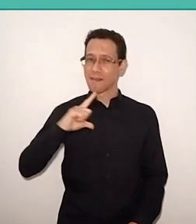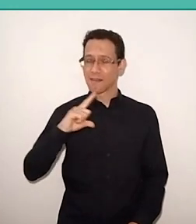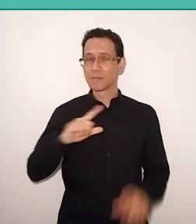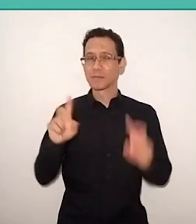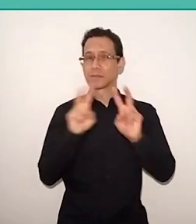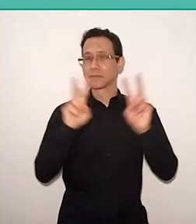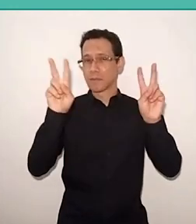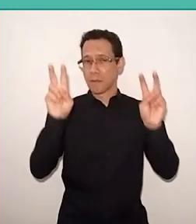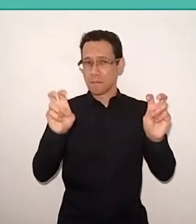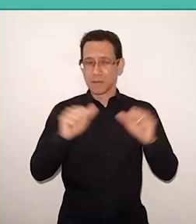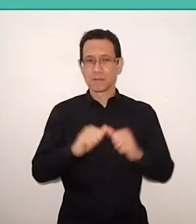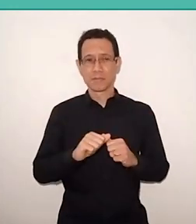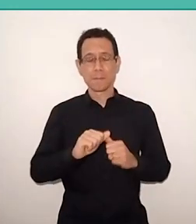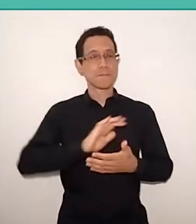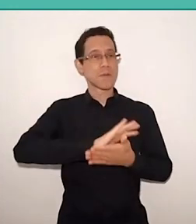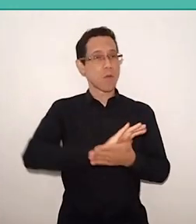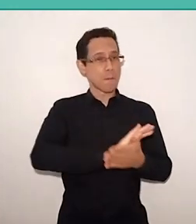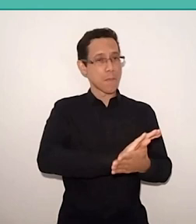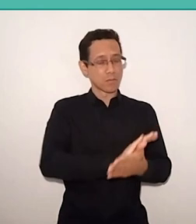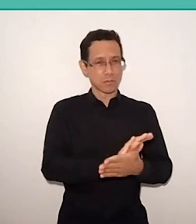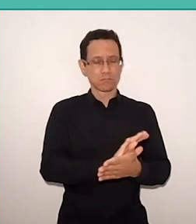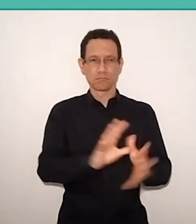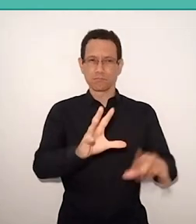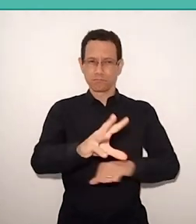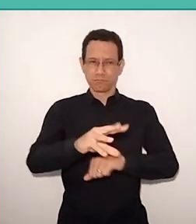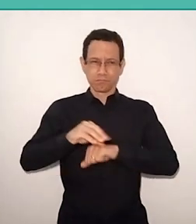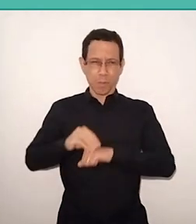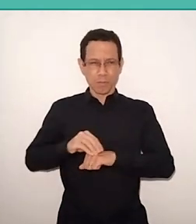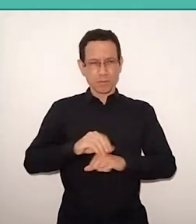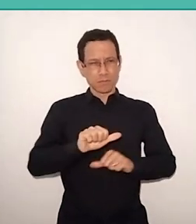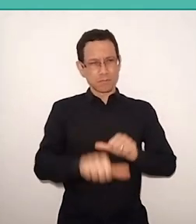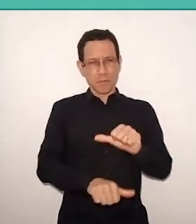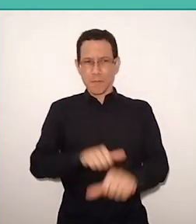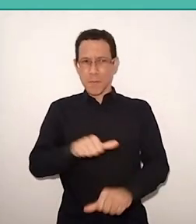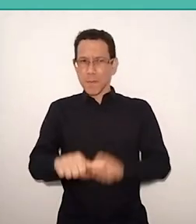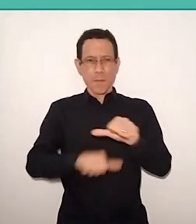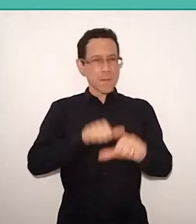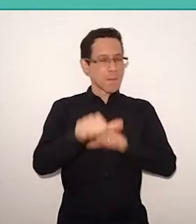to oppression and transform in a pedagogical reflection.